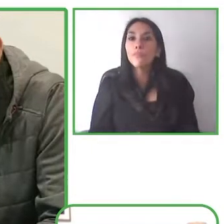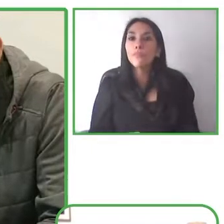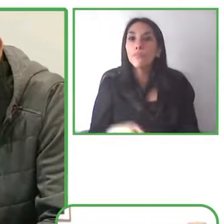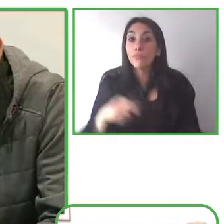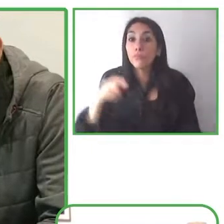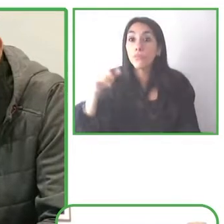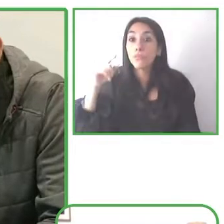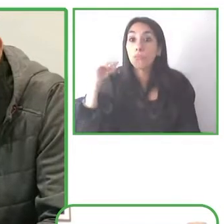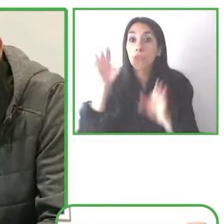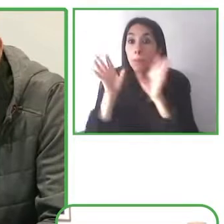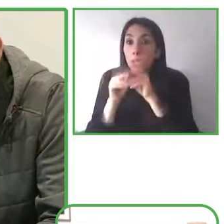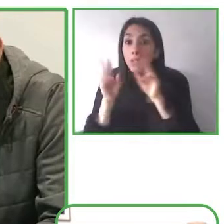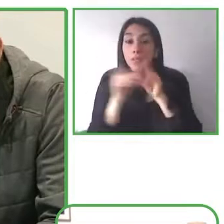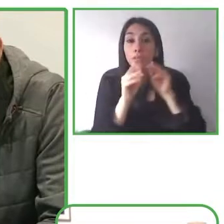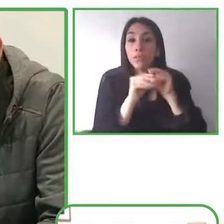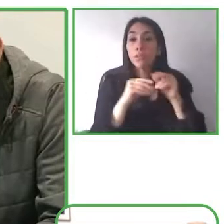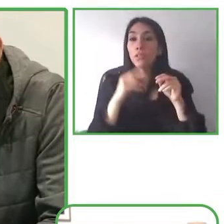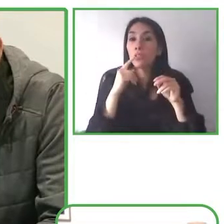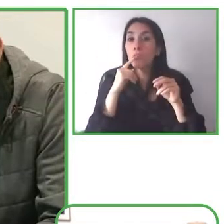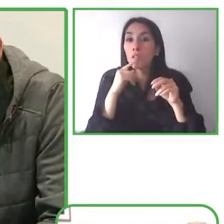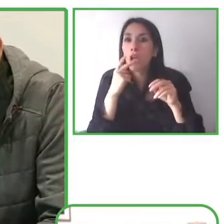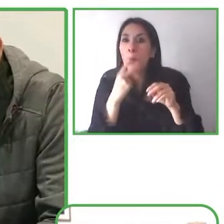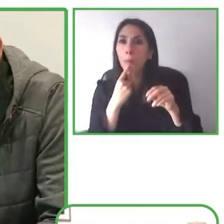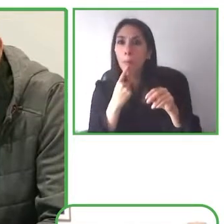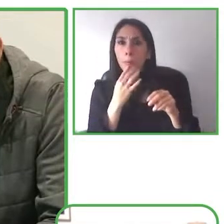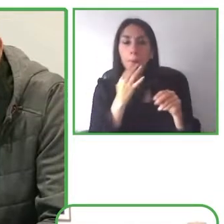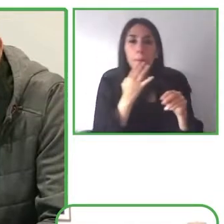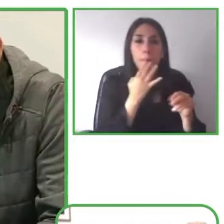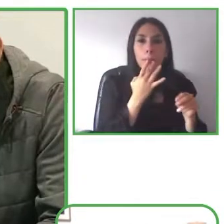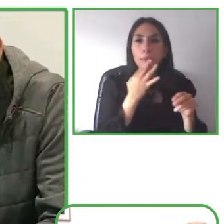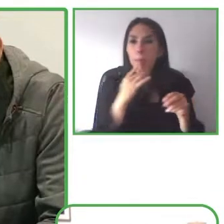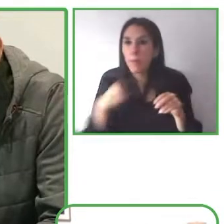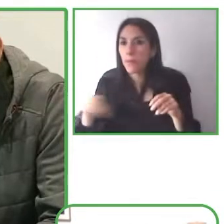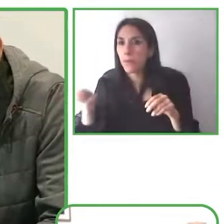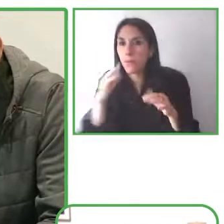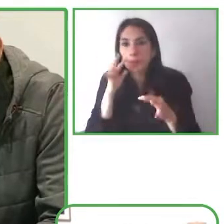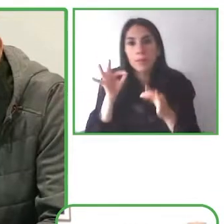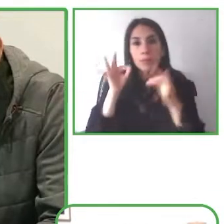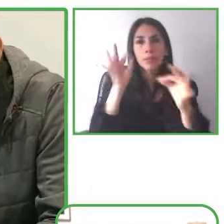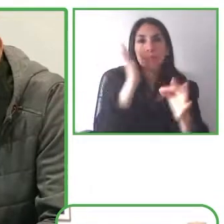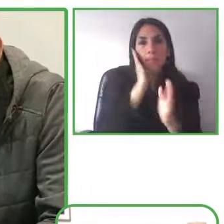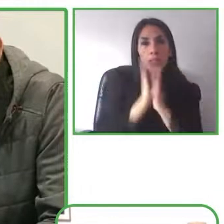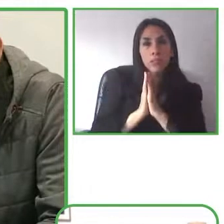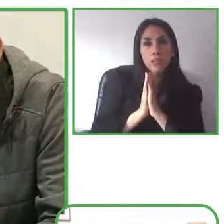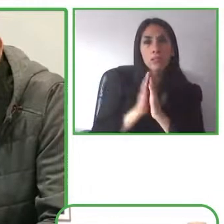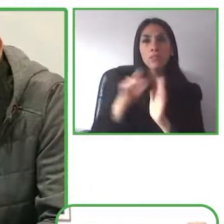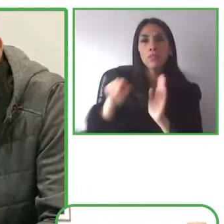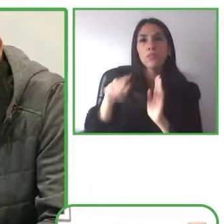of labels to go along with their audio clips and we're using this to further train the models.